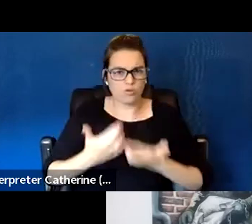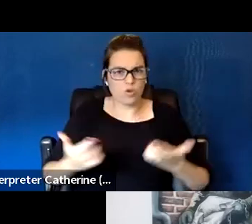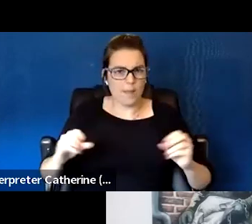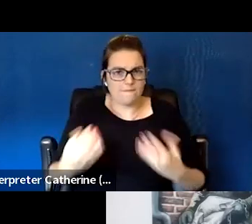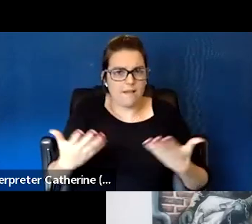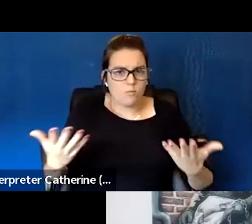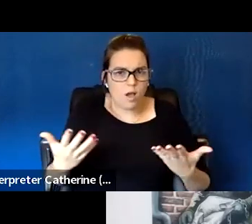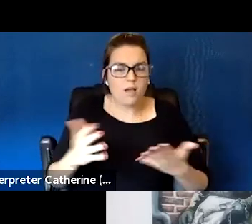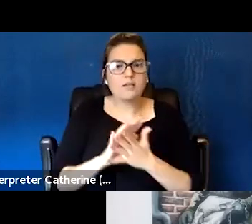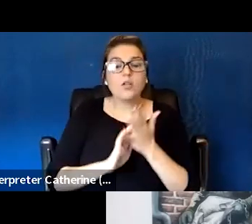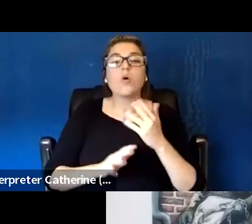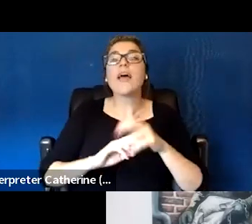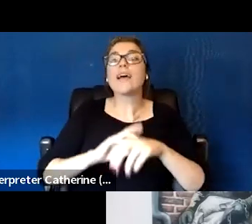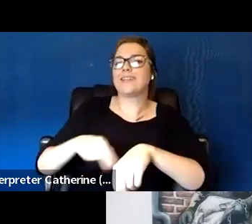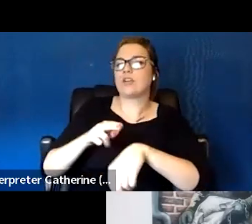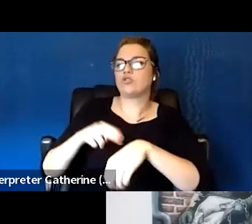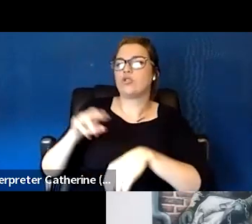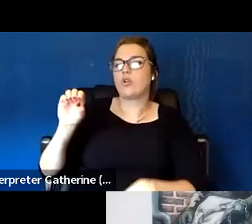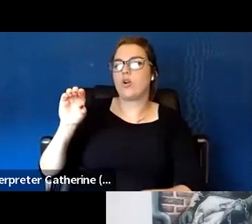for the Homeless is doing in communities across the country.